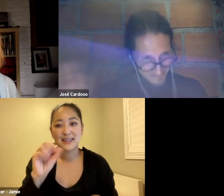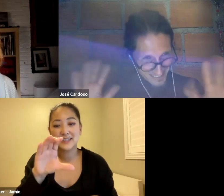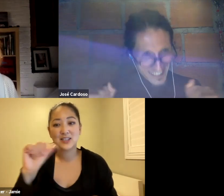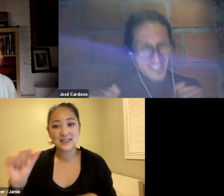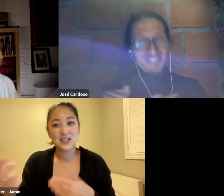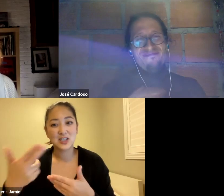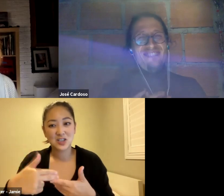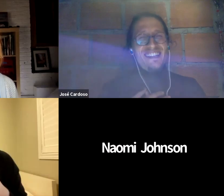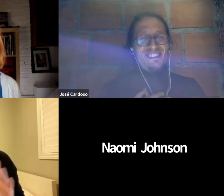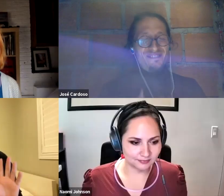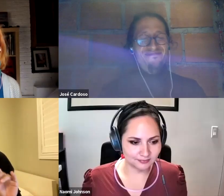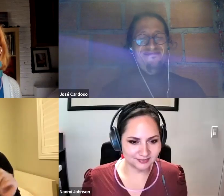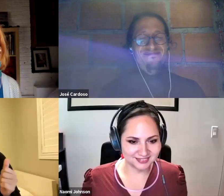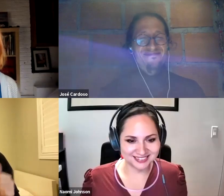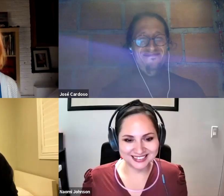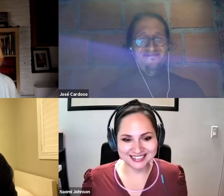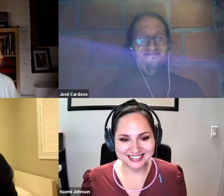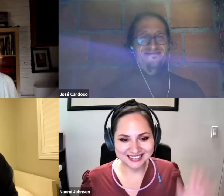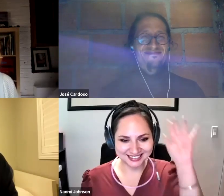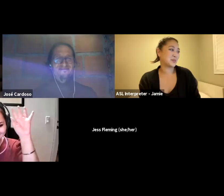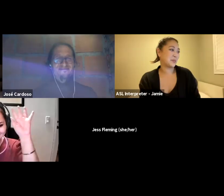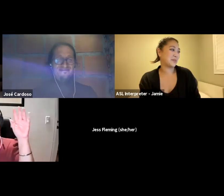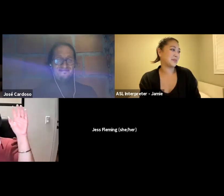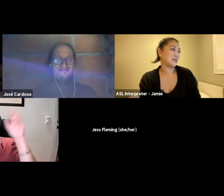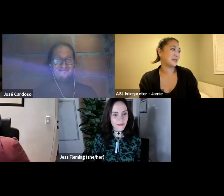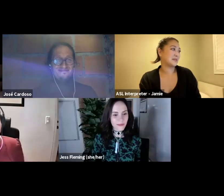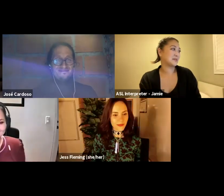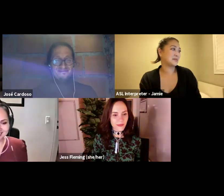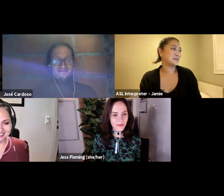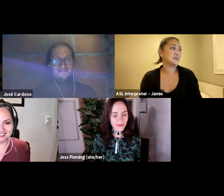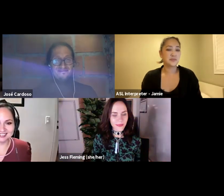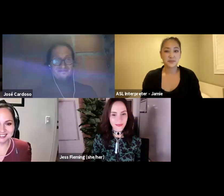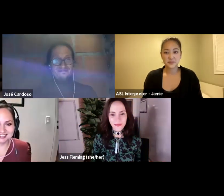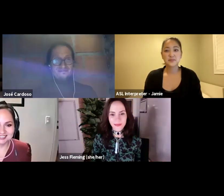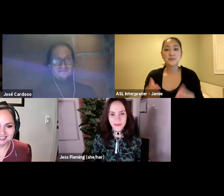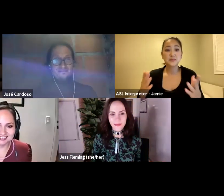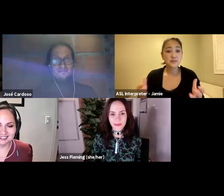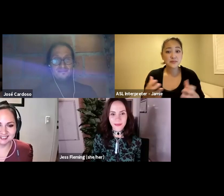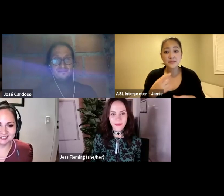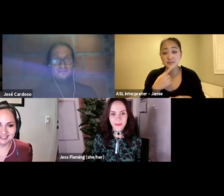(Niki) Where are these ladies? (José) Thank you. So I just also wanted to say as they're joining me